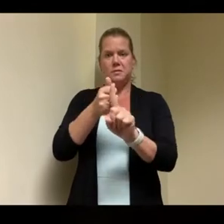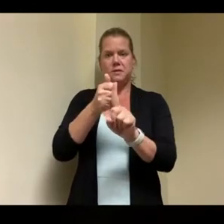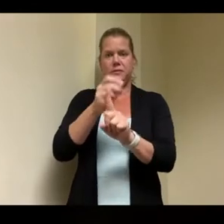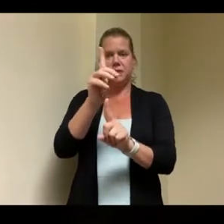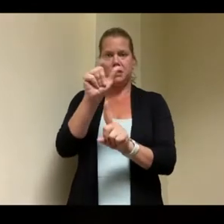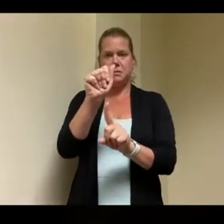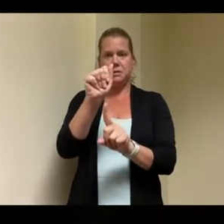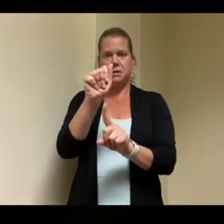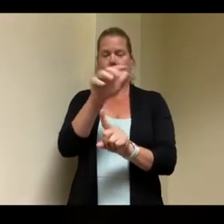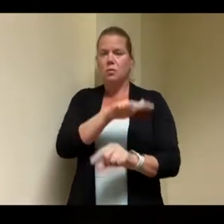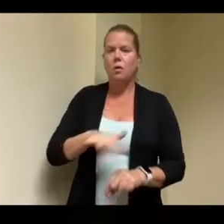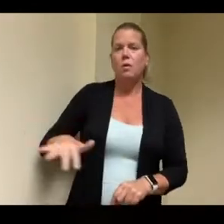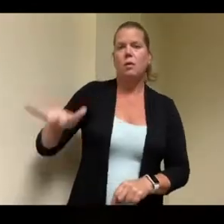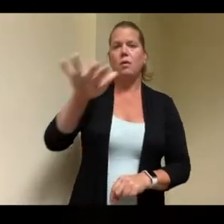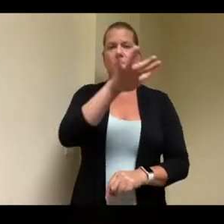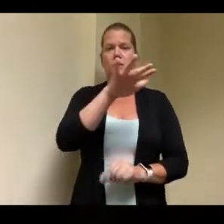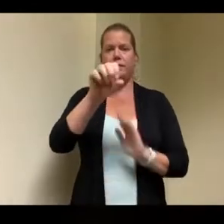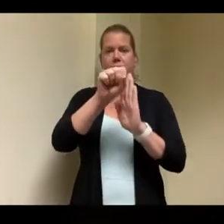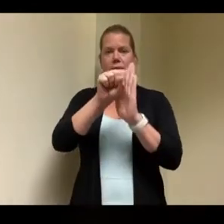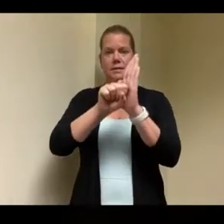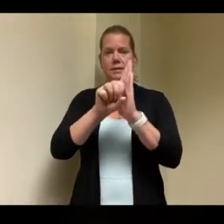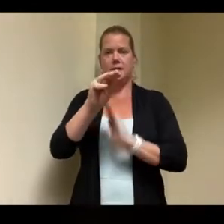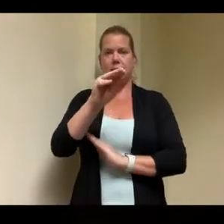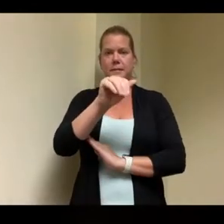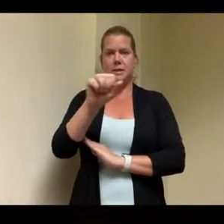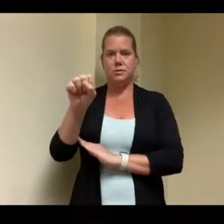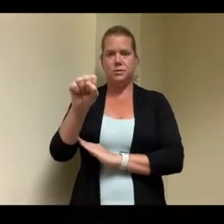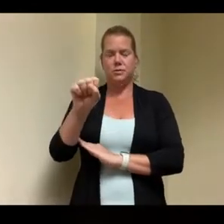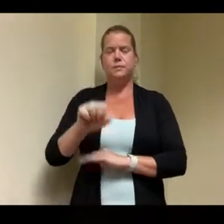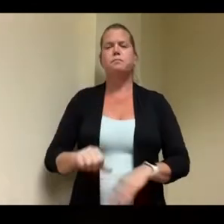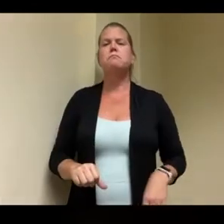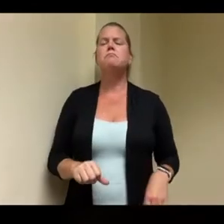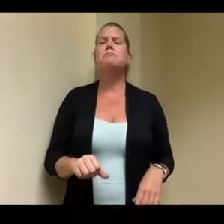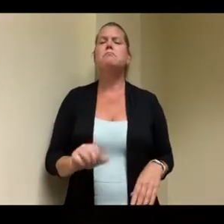and embraed it in our name is work we feel